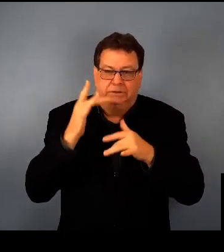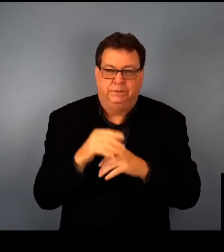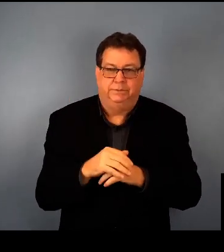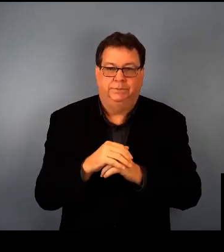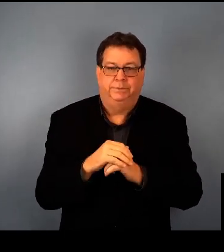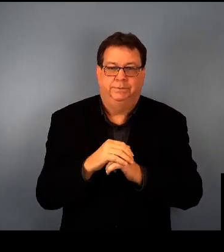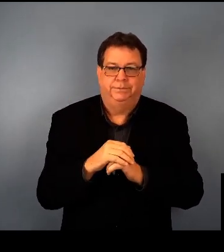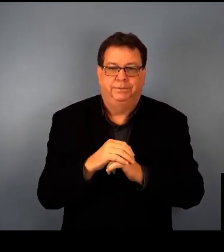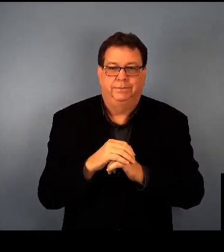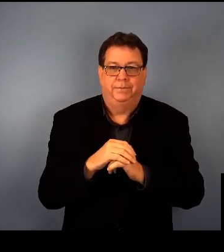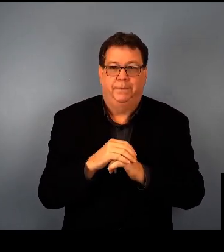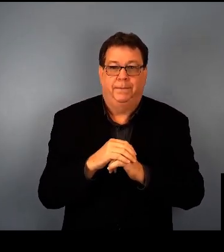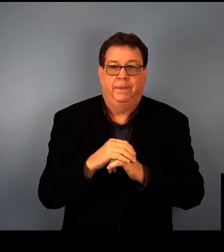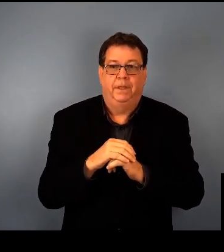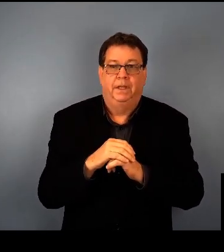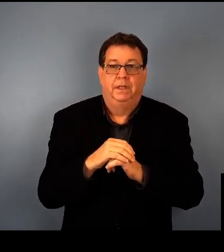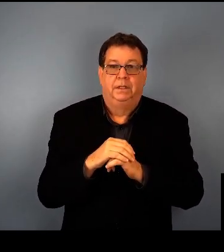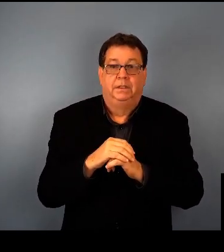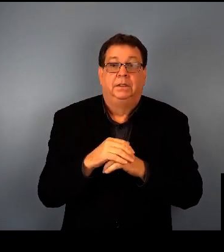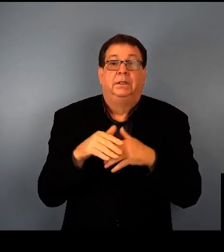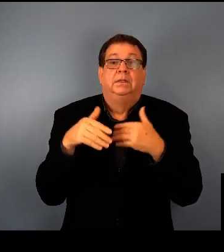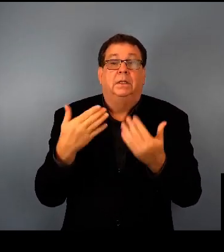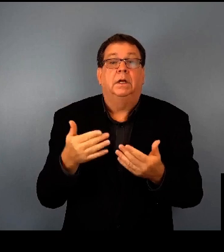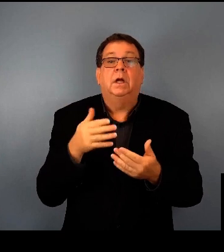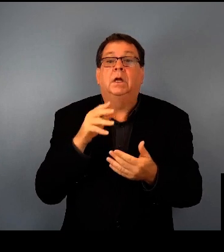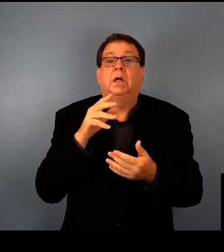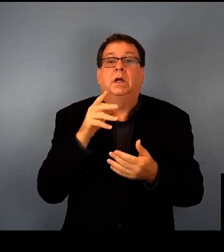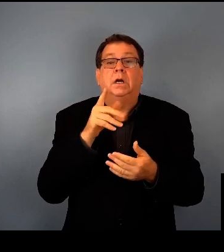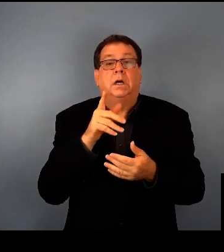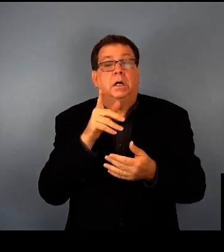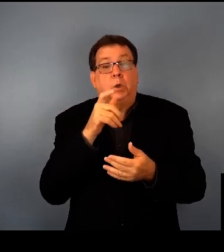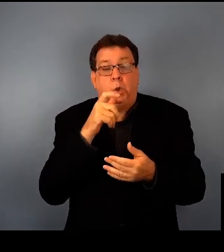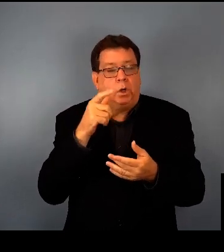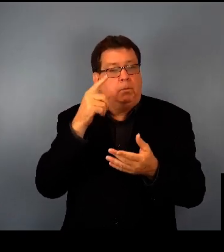to vary depending on a lot of different details.